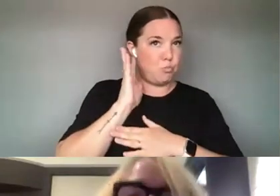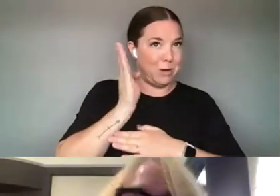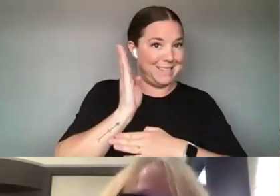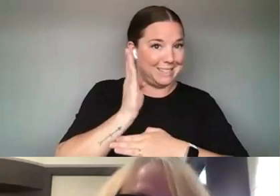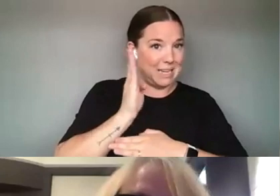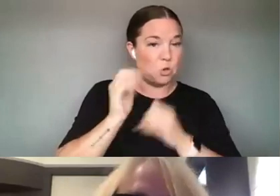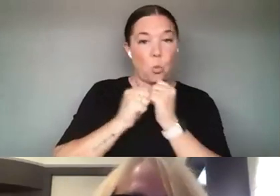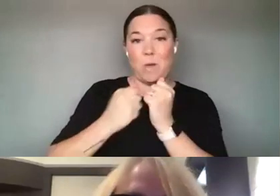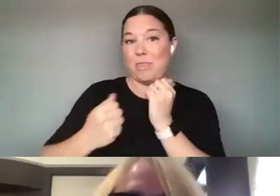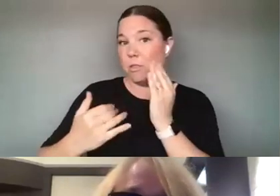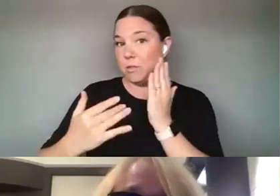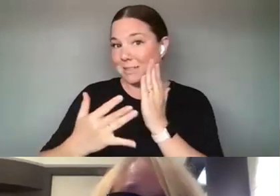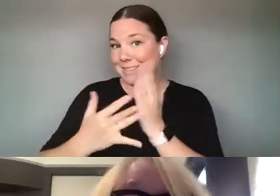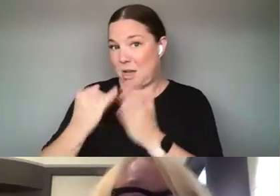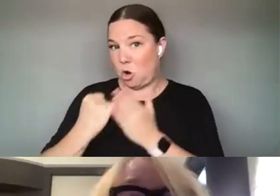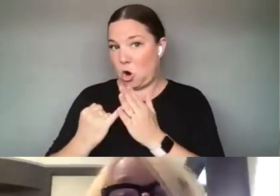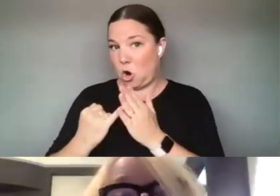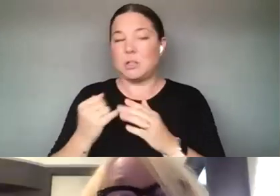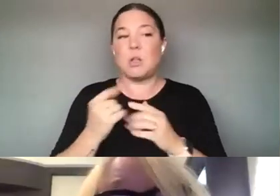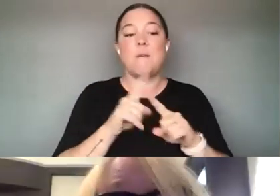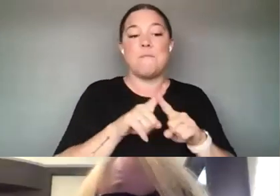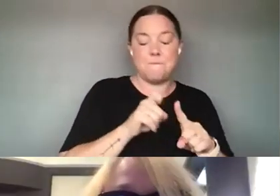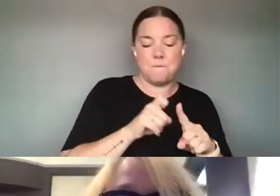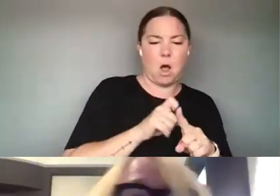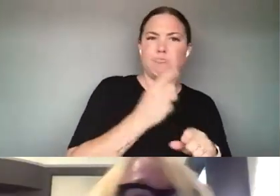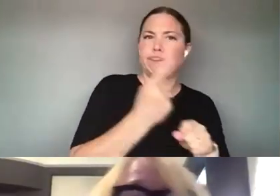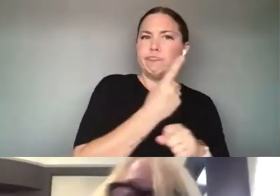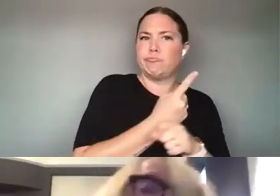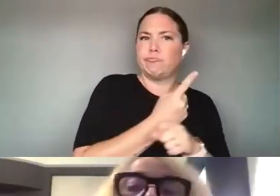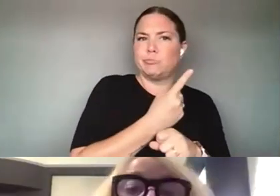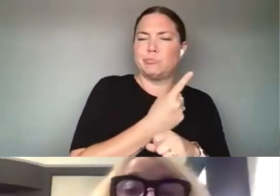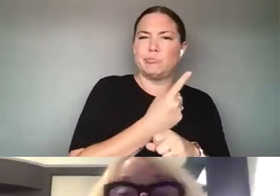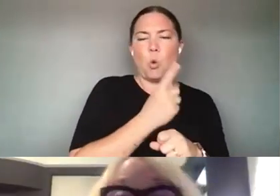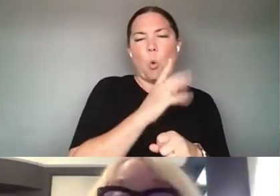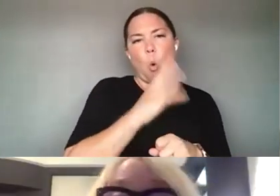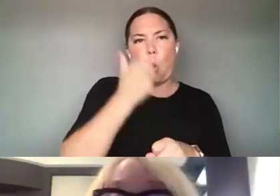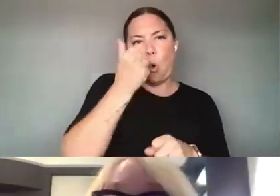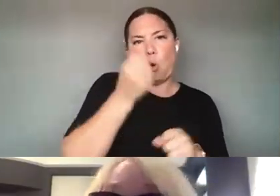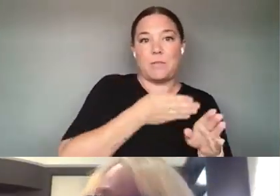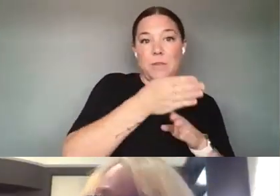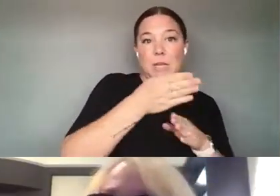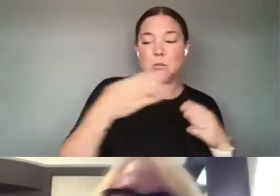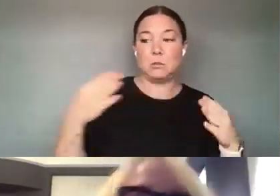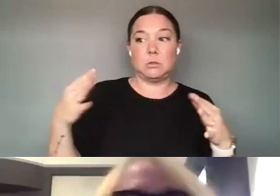FROM MORE CONVENTIONAL FIELDS. SO THIS DID TWO THINGS IT, IT BUILT GREAT RELATIONSHIPS BETWEEN